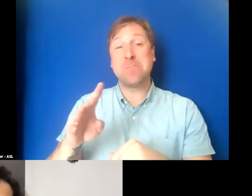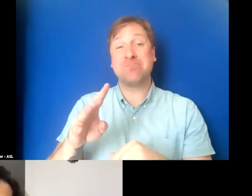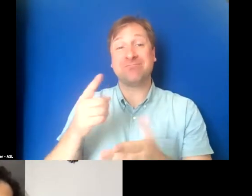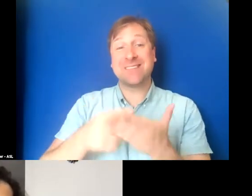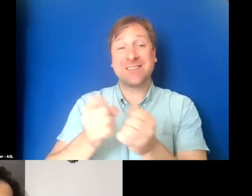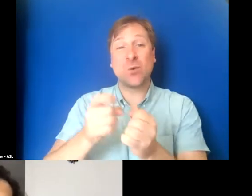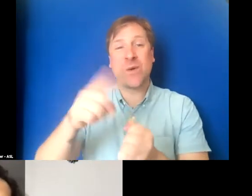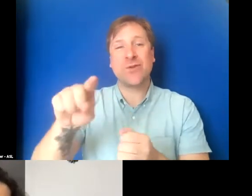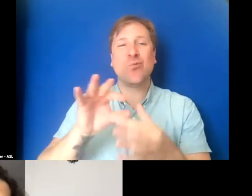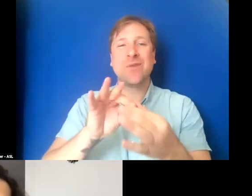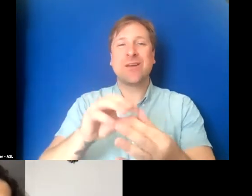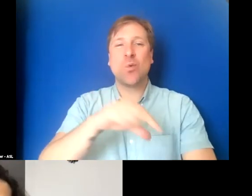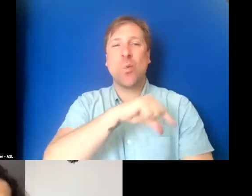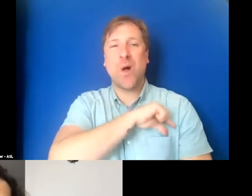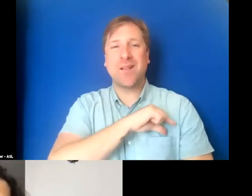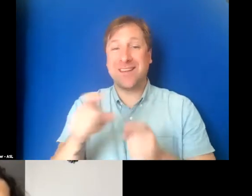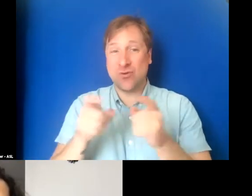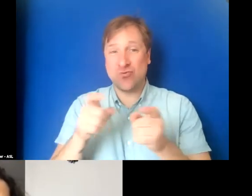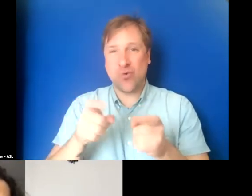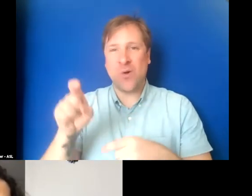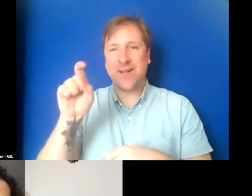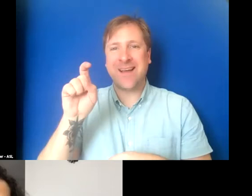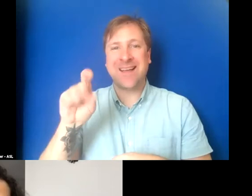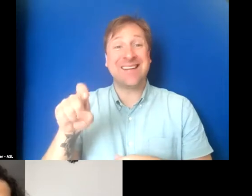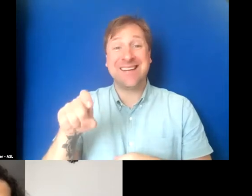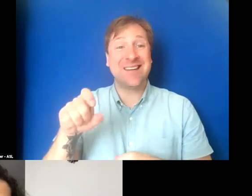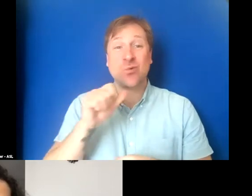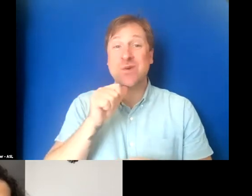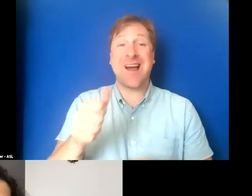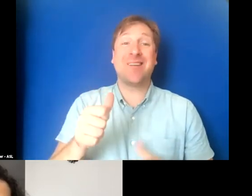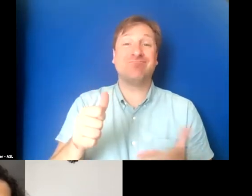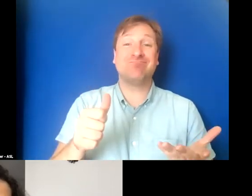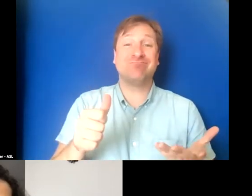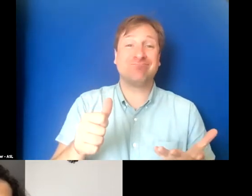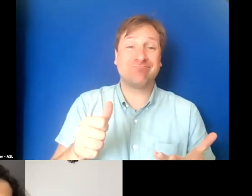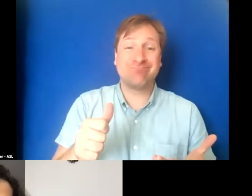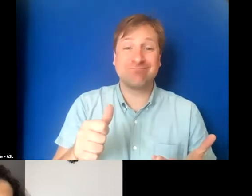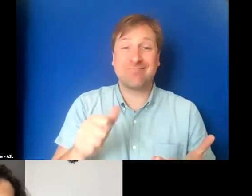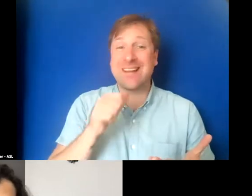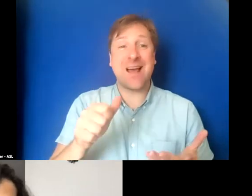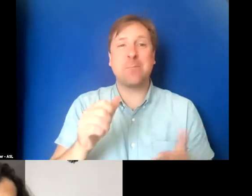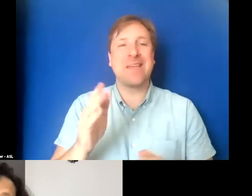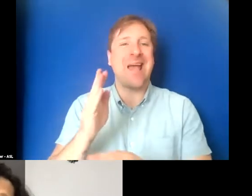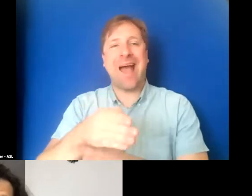quality control, and they're needing it to not be an afterthought